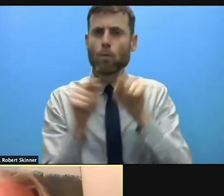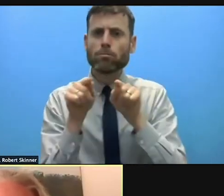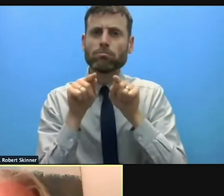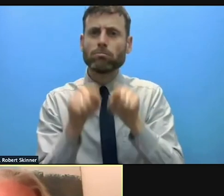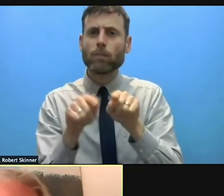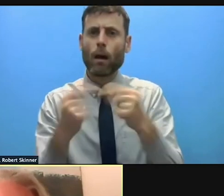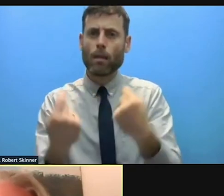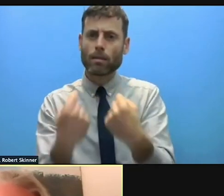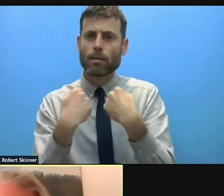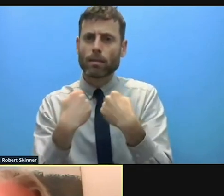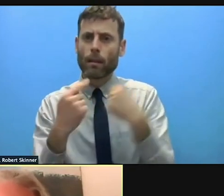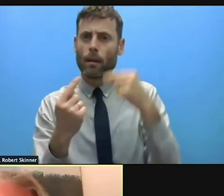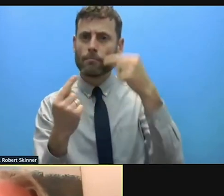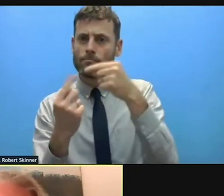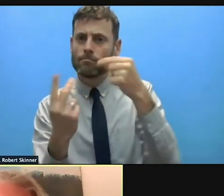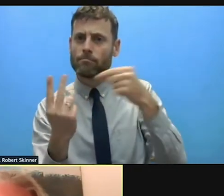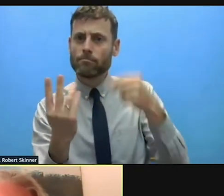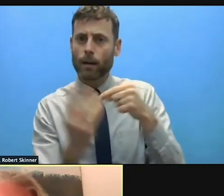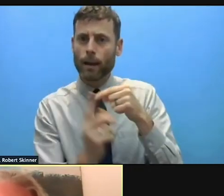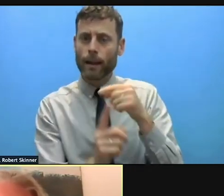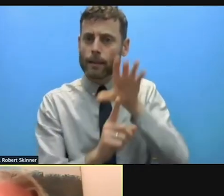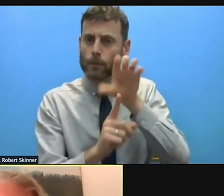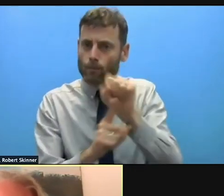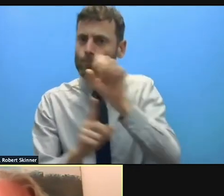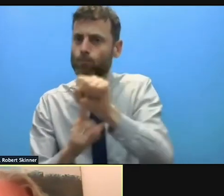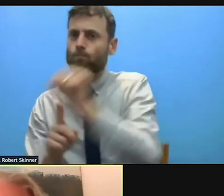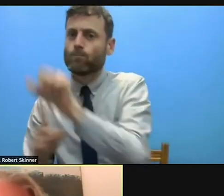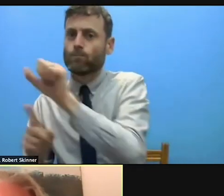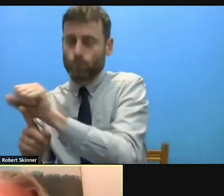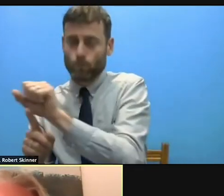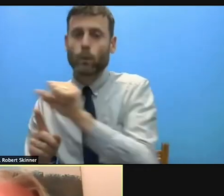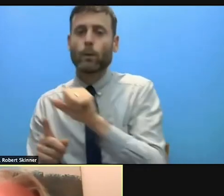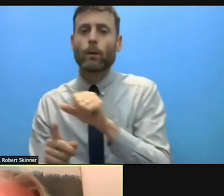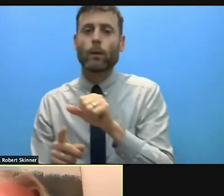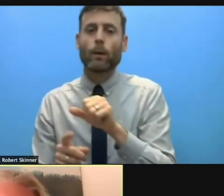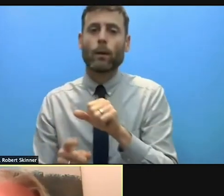therefore community based approaches to protection needs to be further developed.